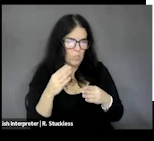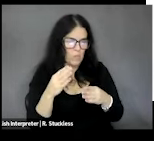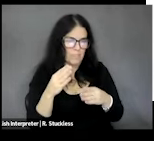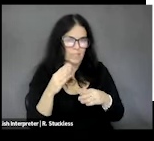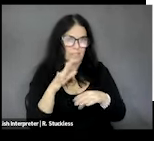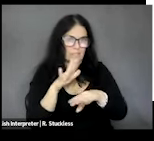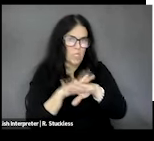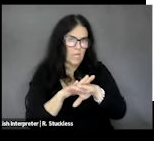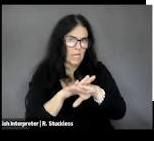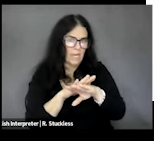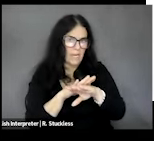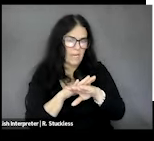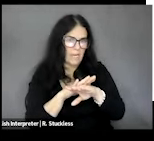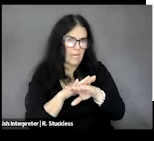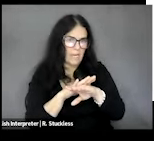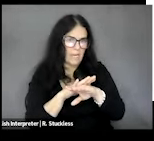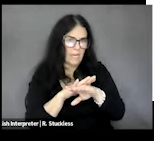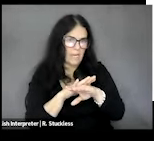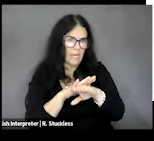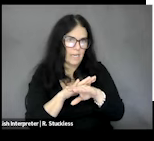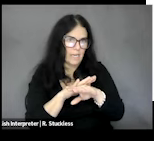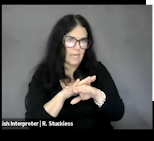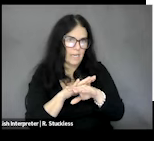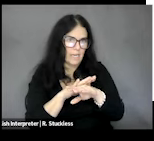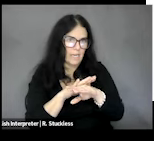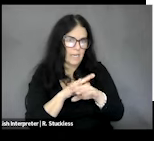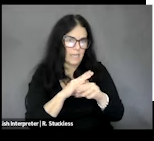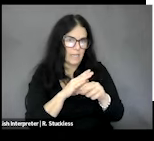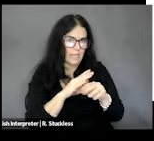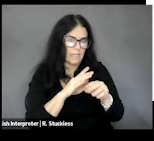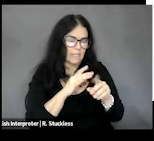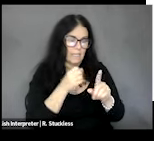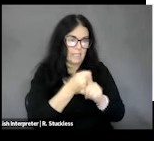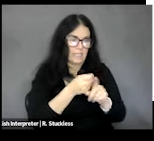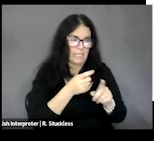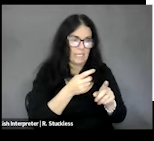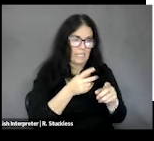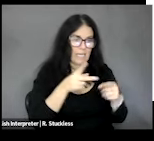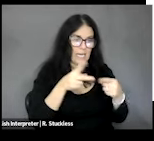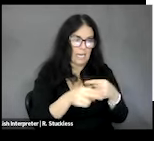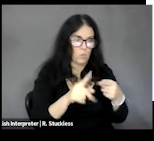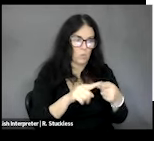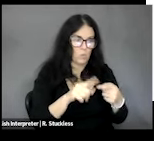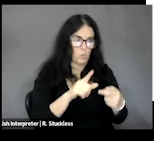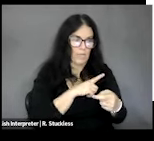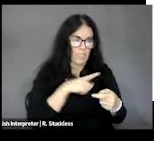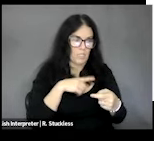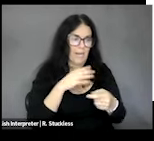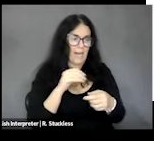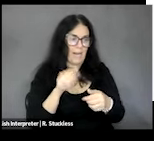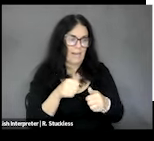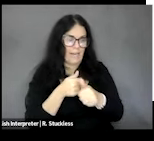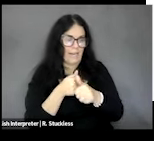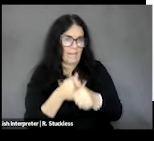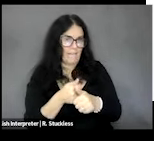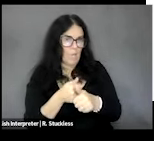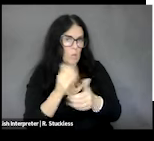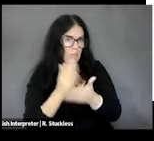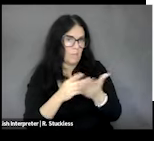creating cuts to legislation that can impact some of these programs that are designed to